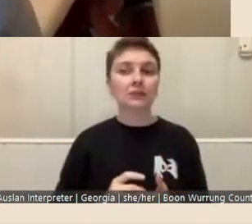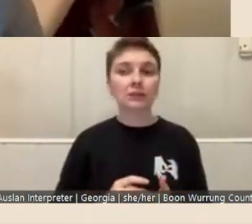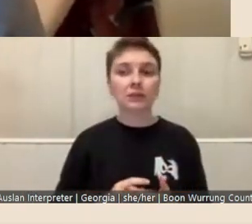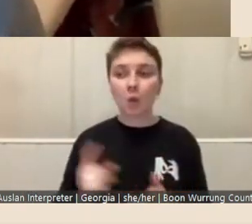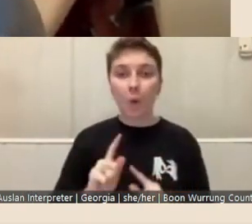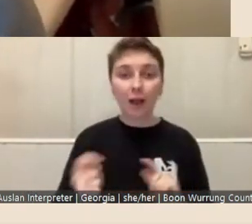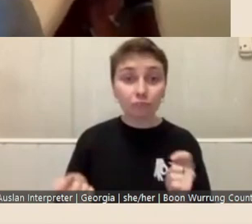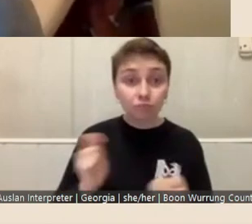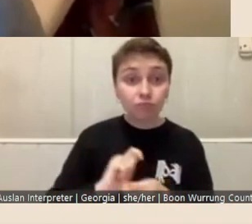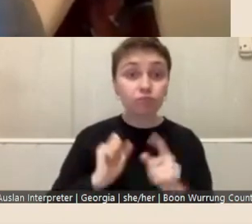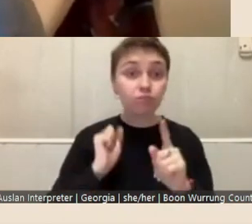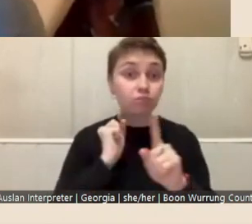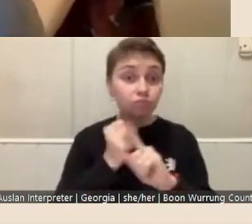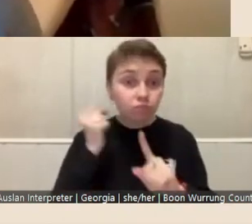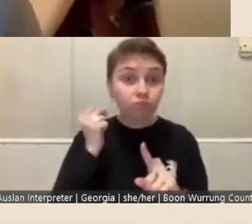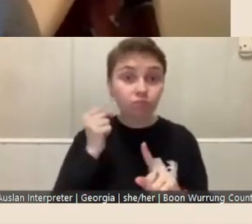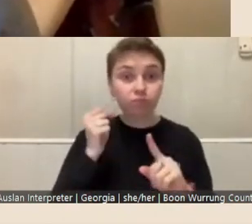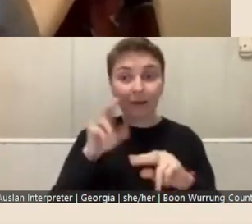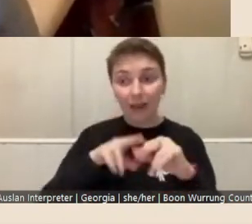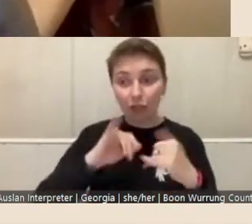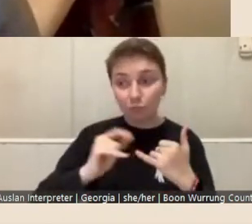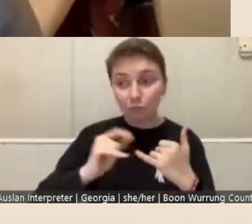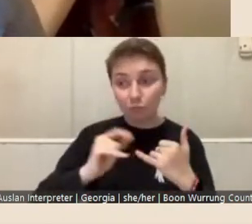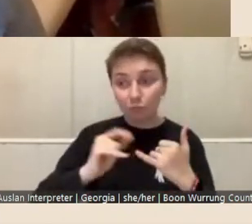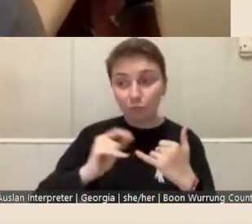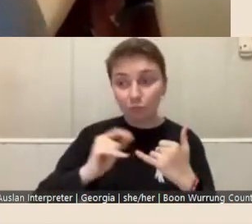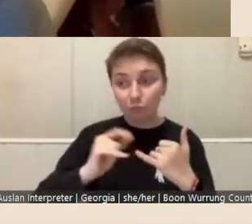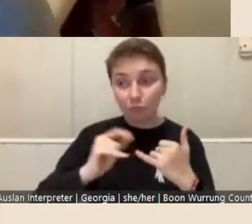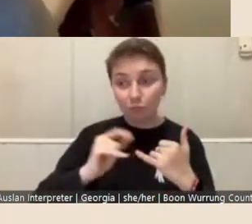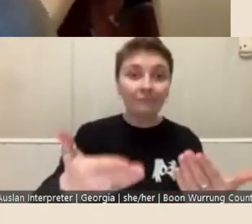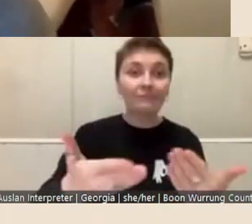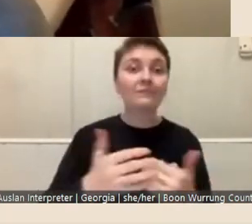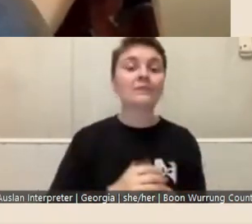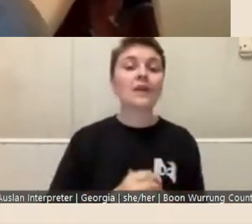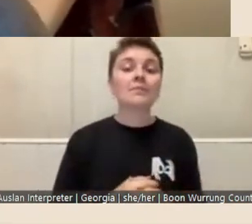this fellowship opportunity might have for you, and how that would be part of that story.